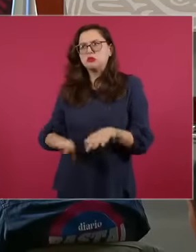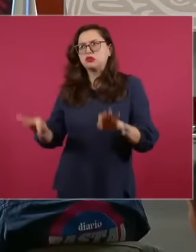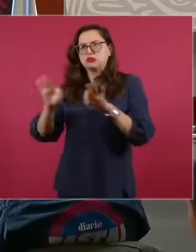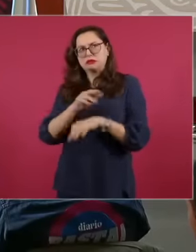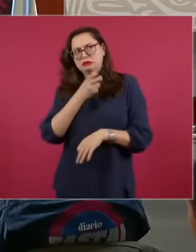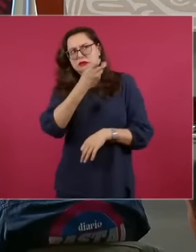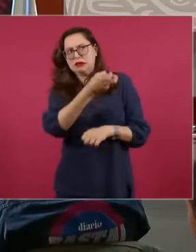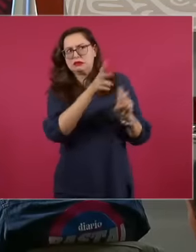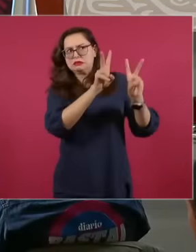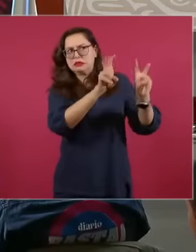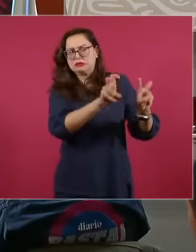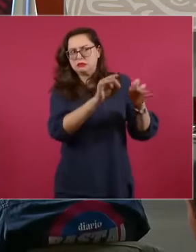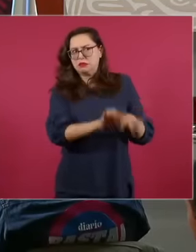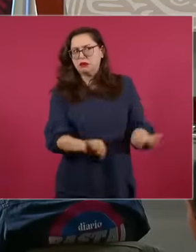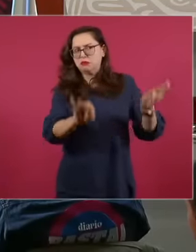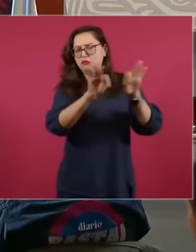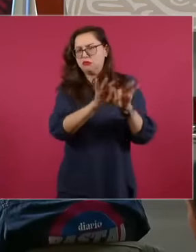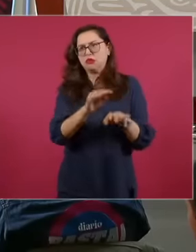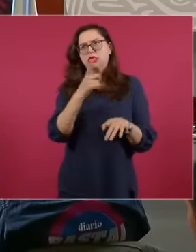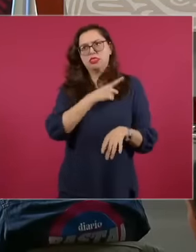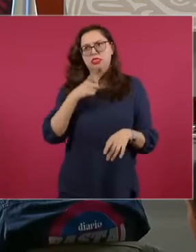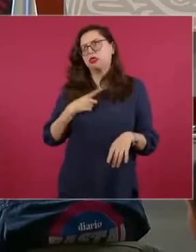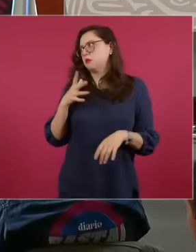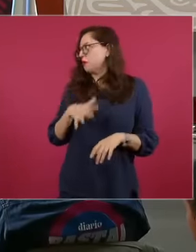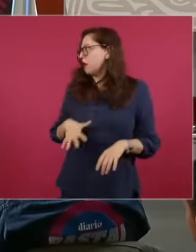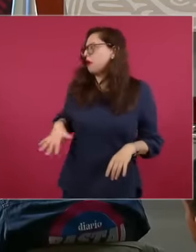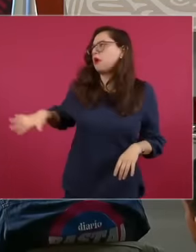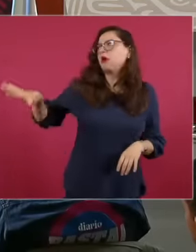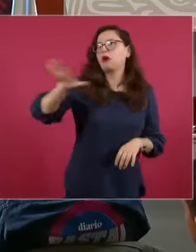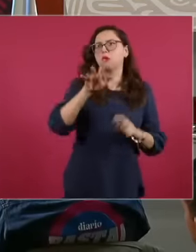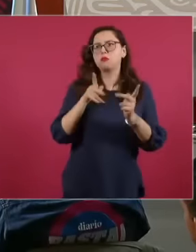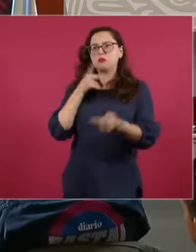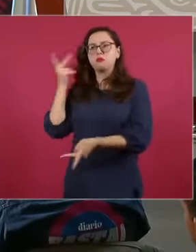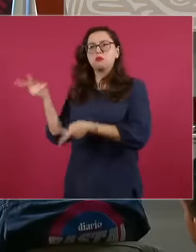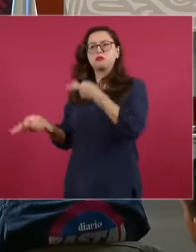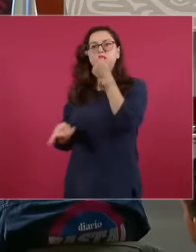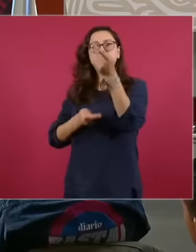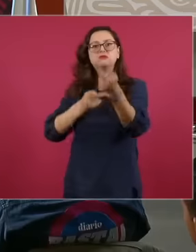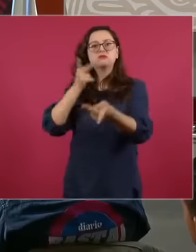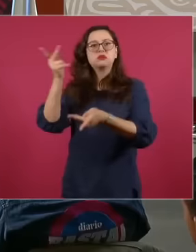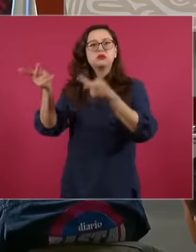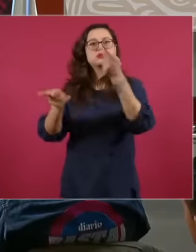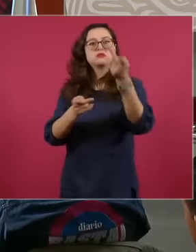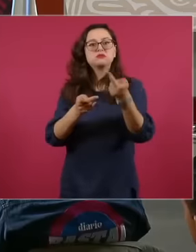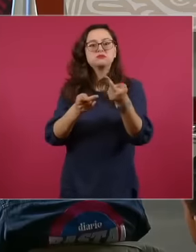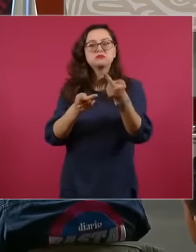on this important matter of national interest. However, despite having